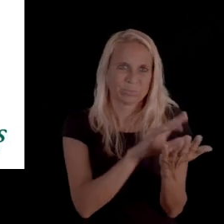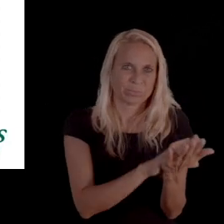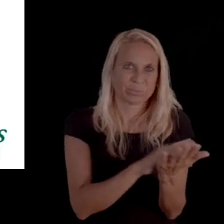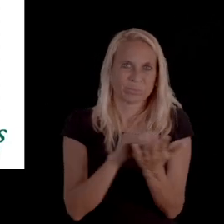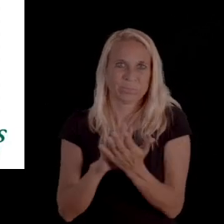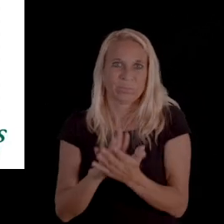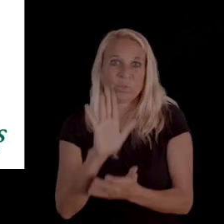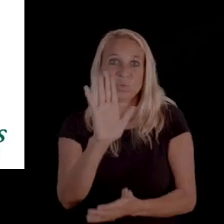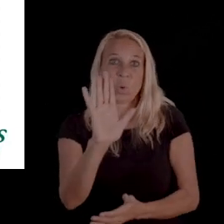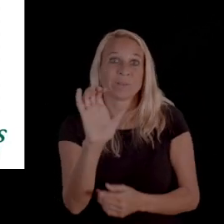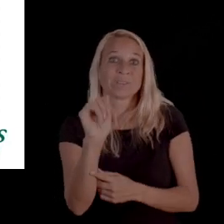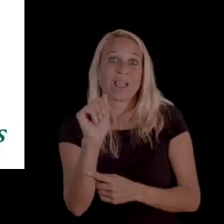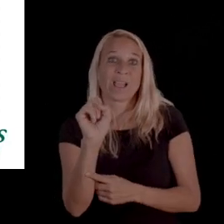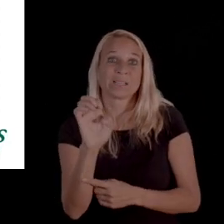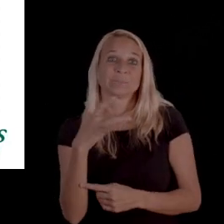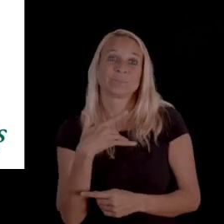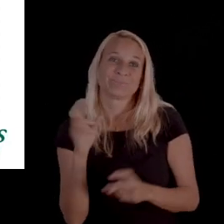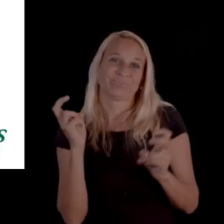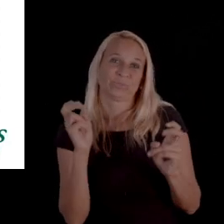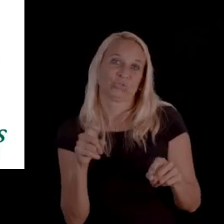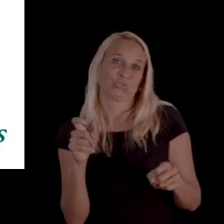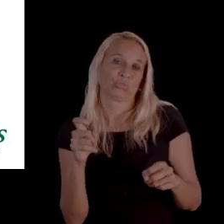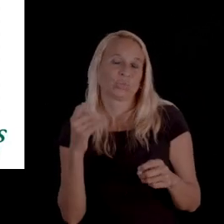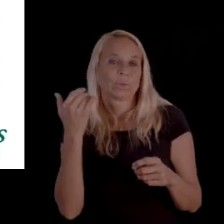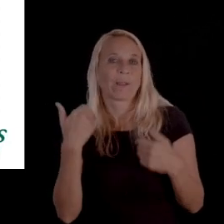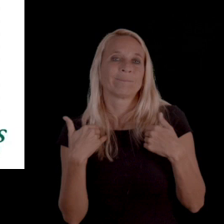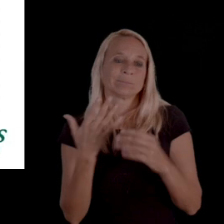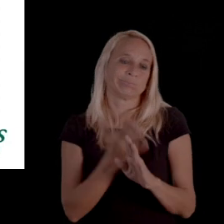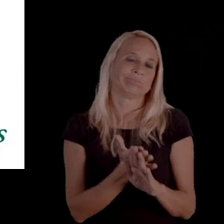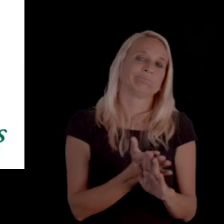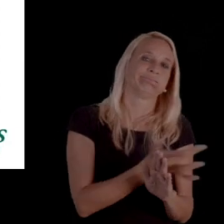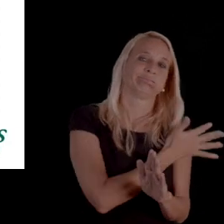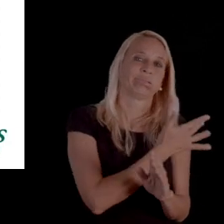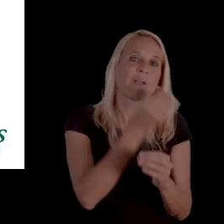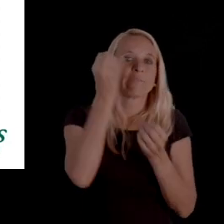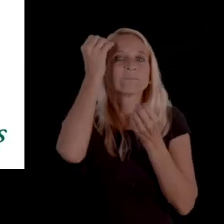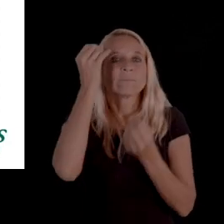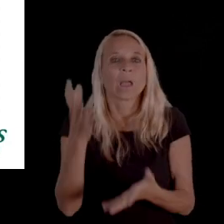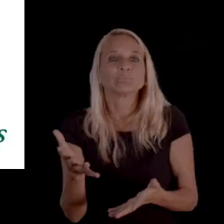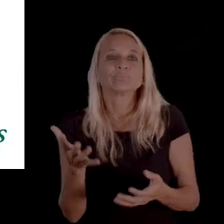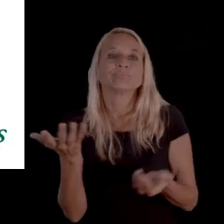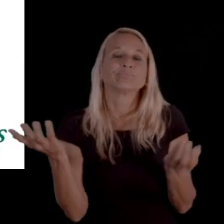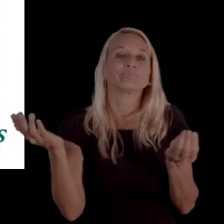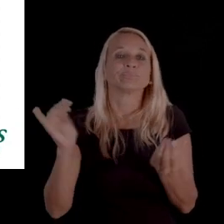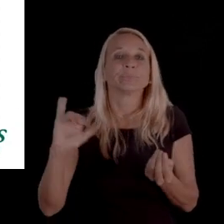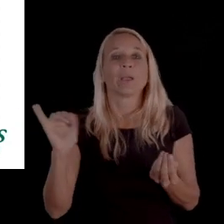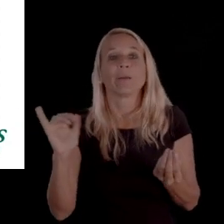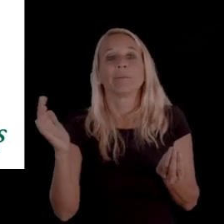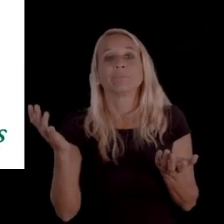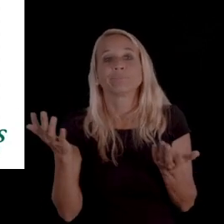And your case file technically is supposed to contain, you know, prior information as well.